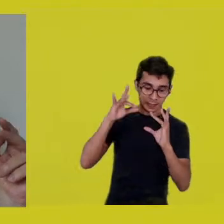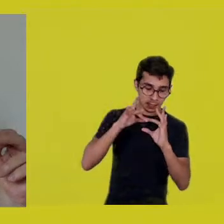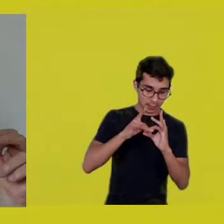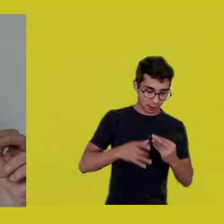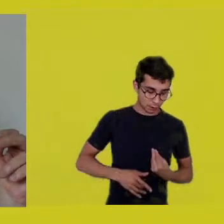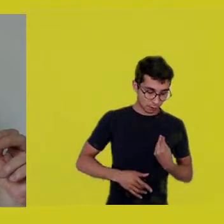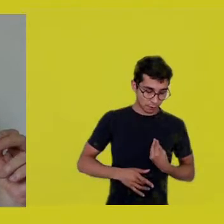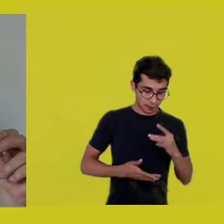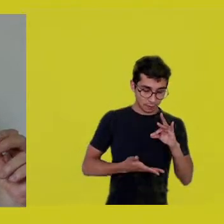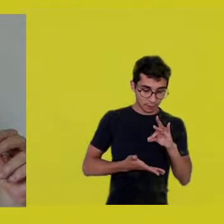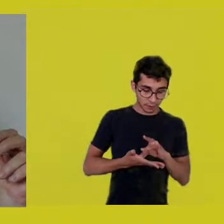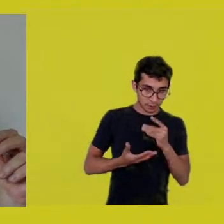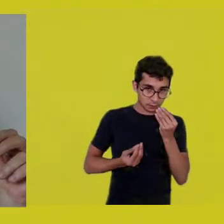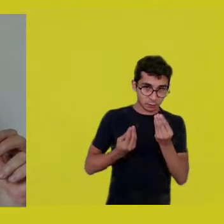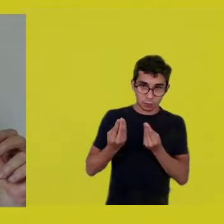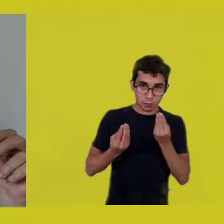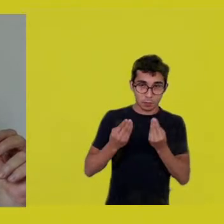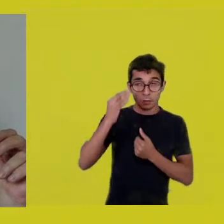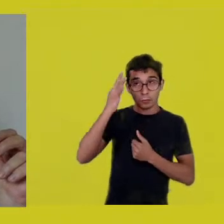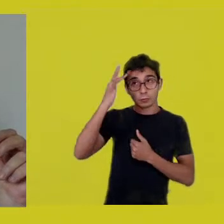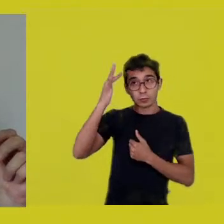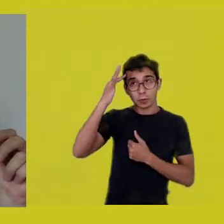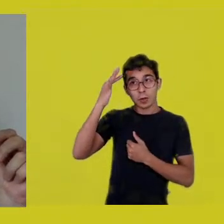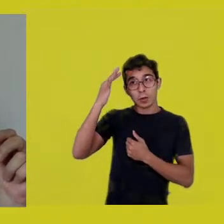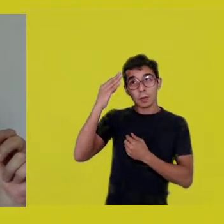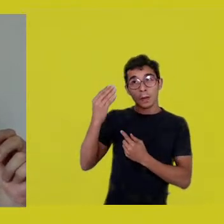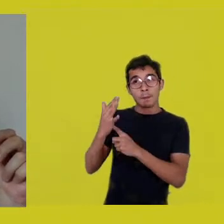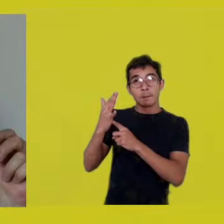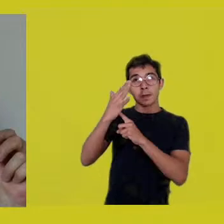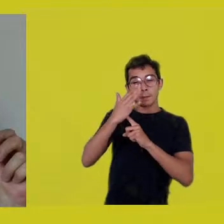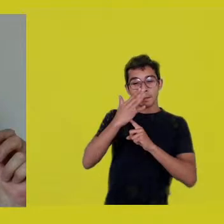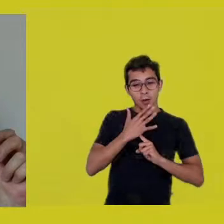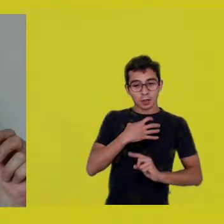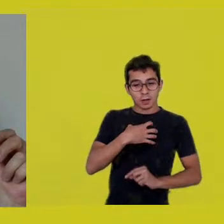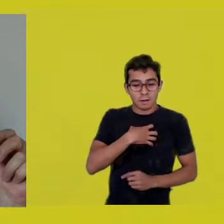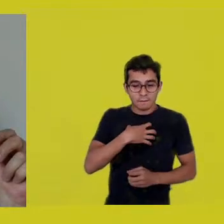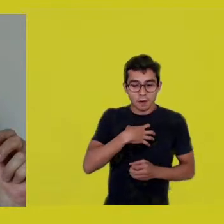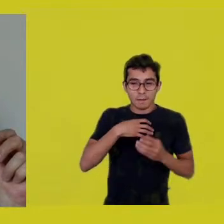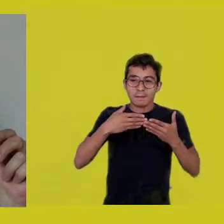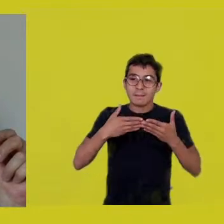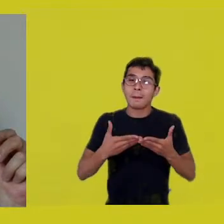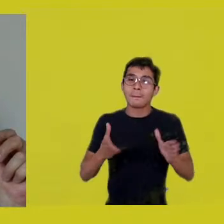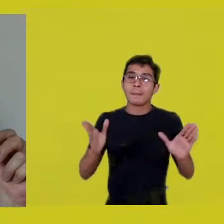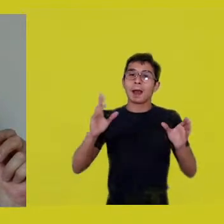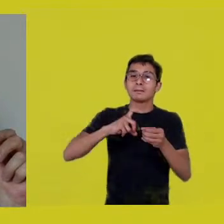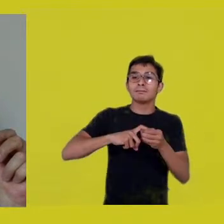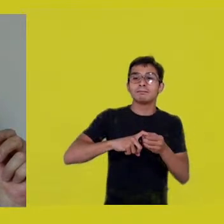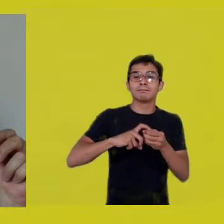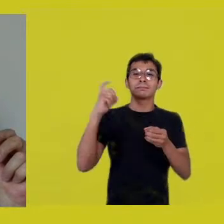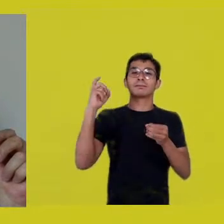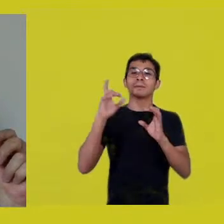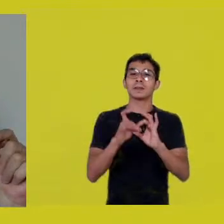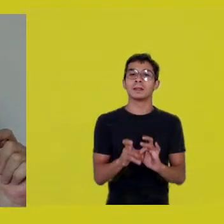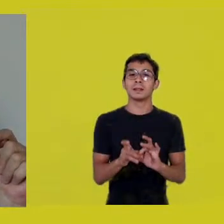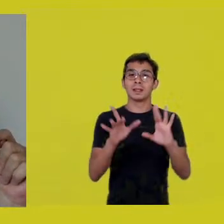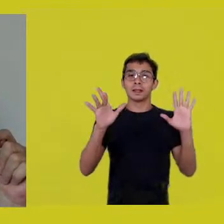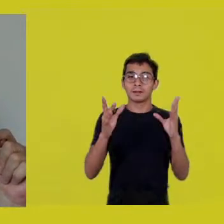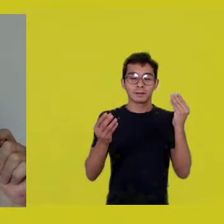which enable decolonialized visions? So, a question about dreams and another about the cocoon.